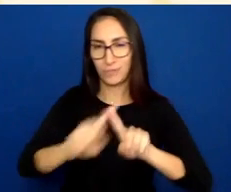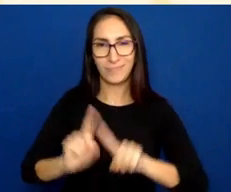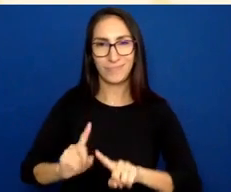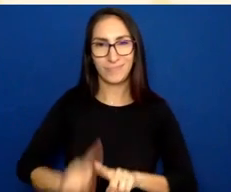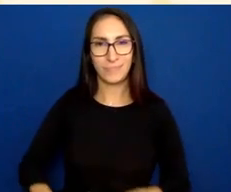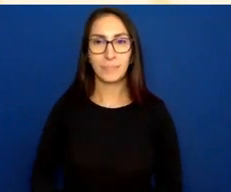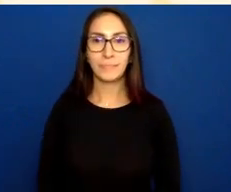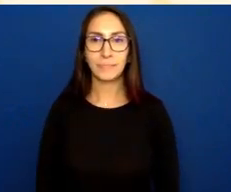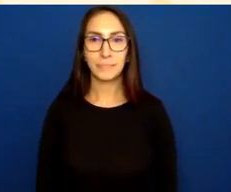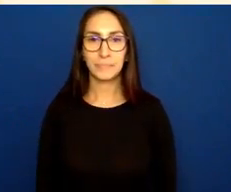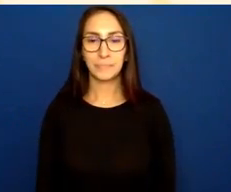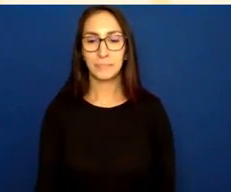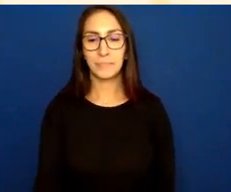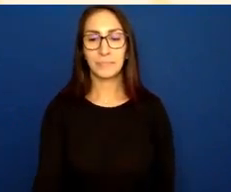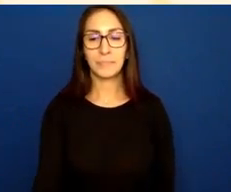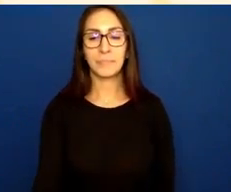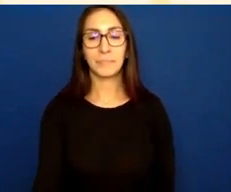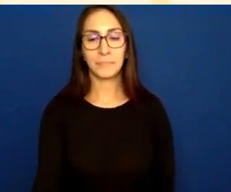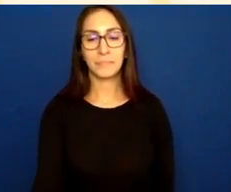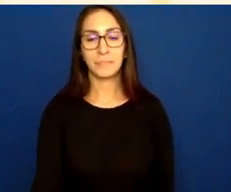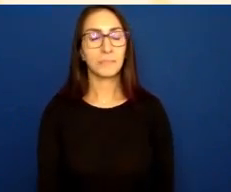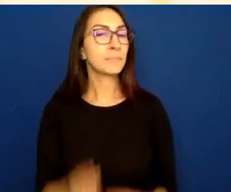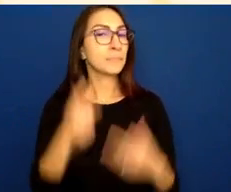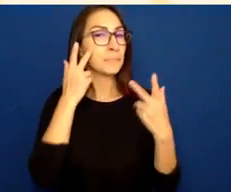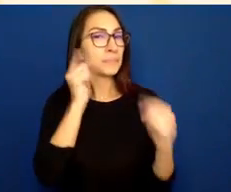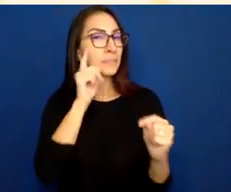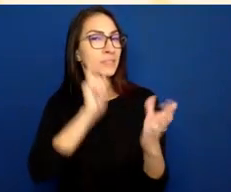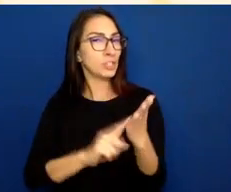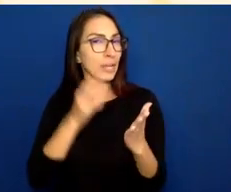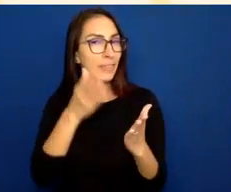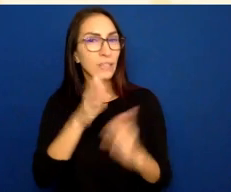We’re going to put this to the test. What's your favorite kind of quiz question?